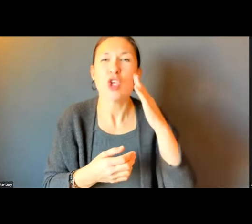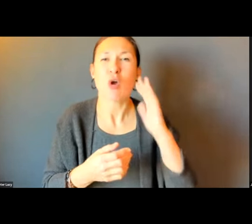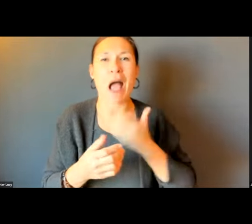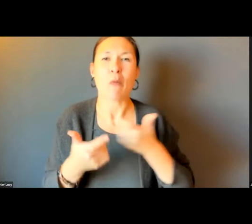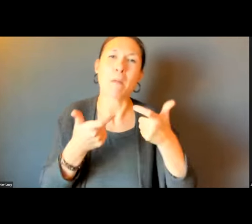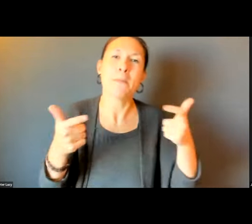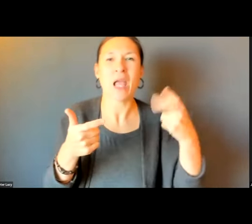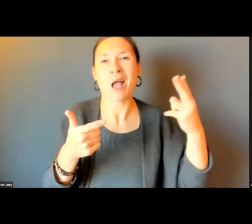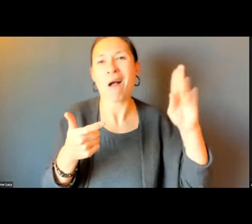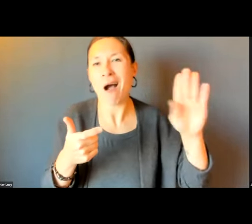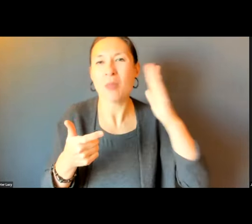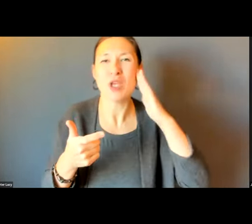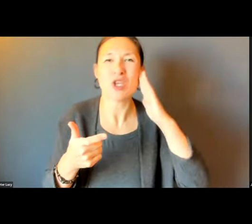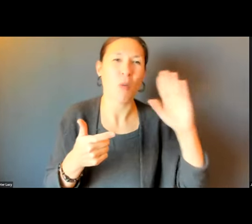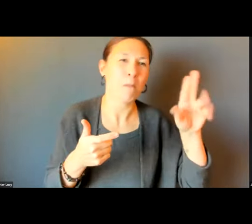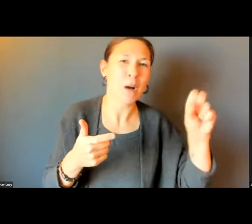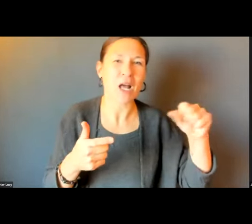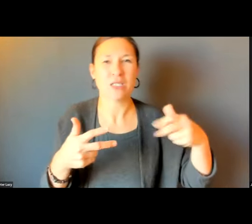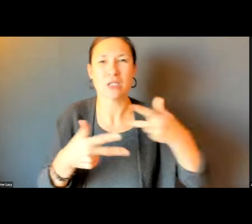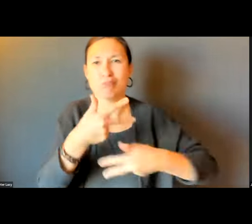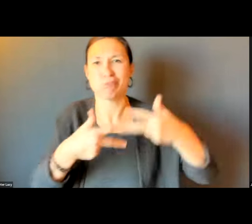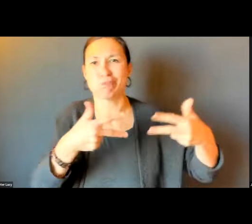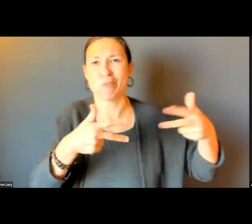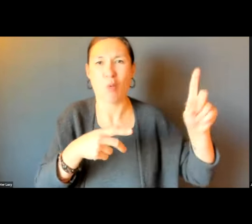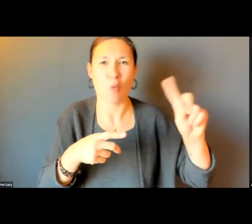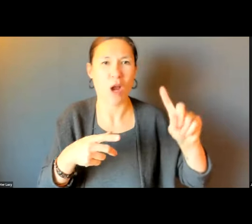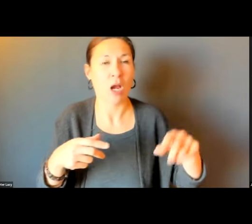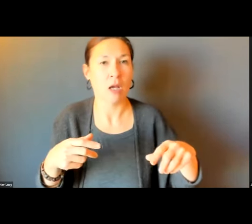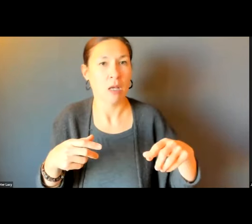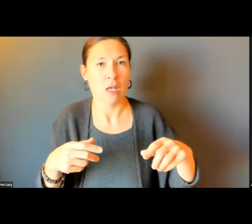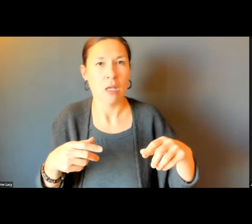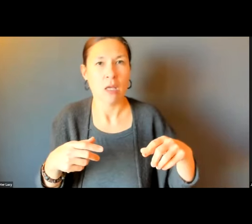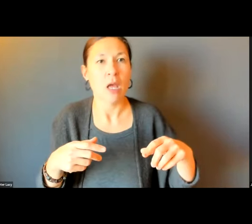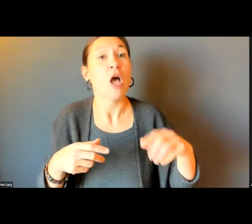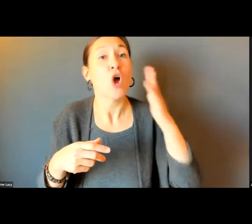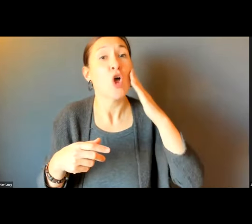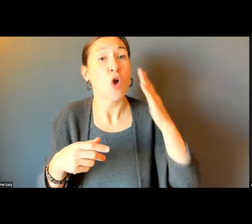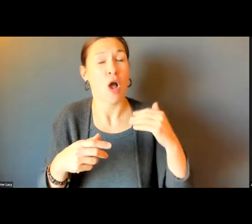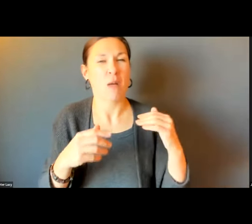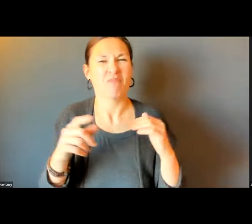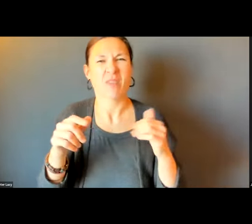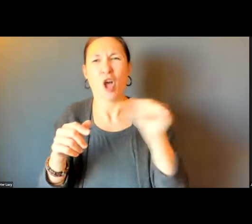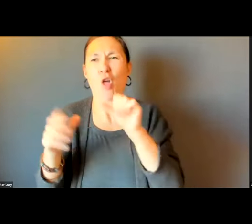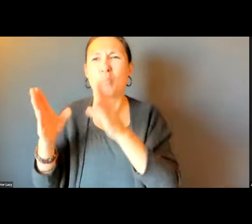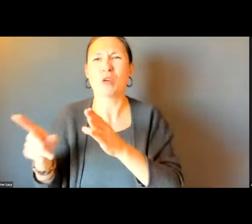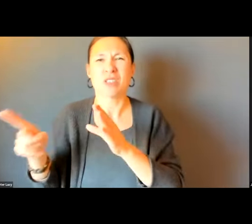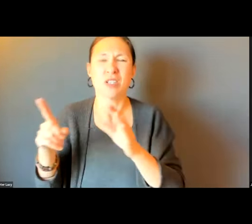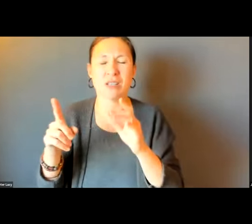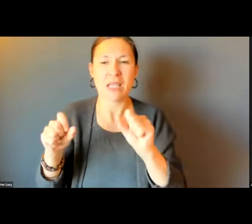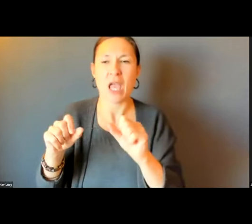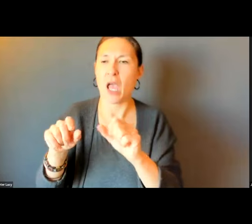THE EXCEPTION OF THE STOPS LOCATED ON OUR KEY BUS ROUTES. I'M GOING TO ASK ONE OF MY